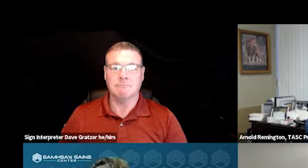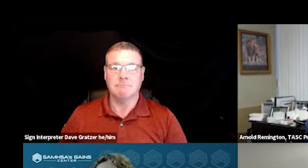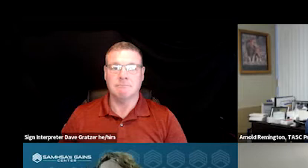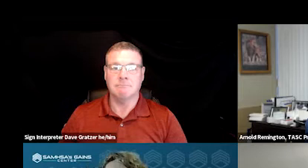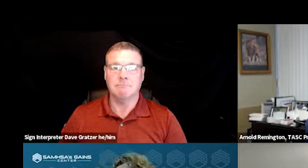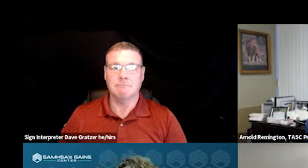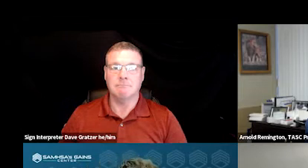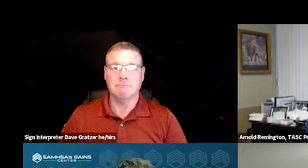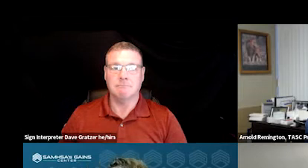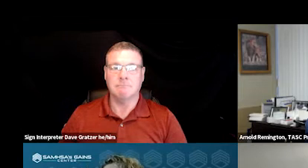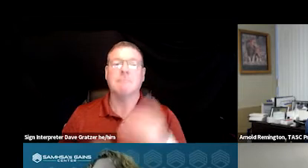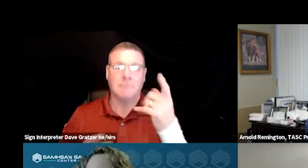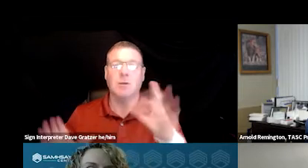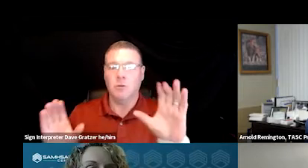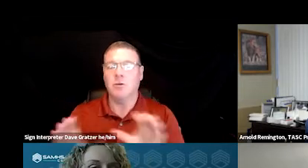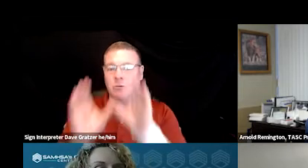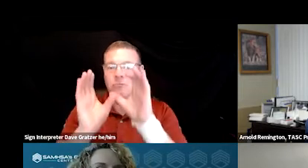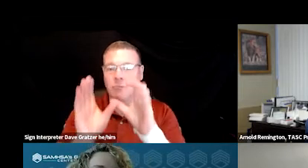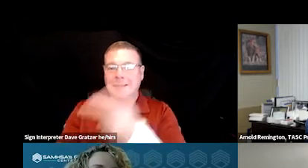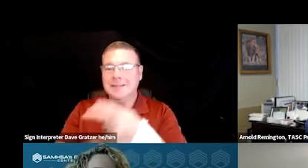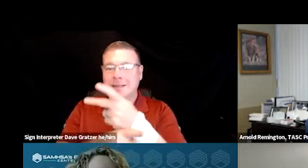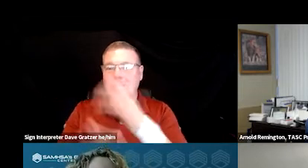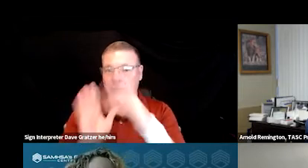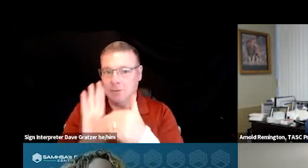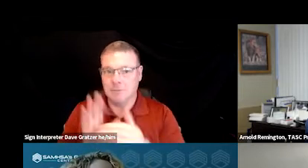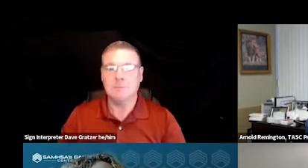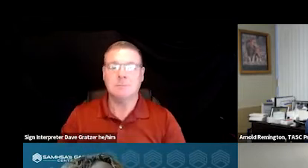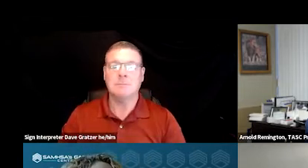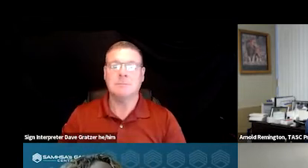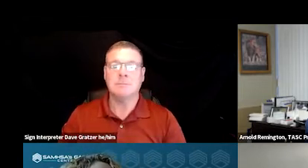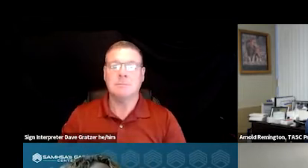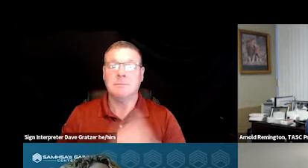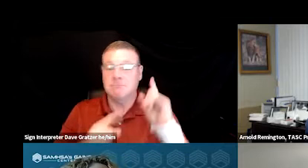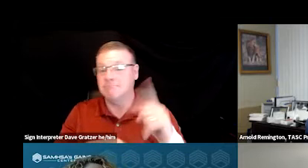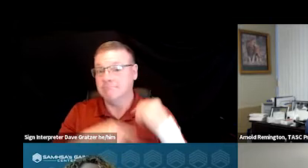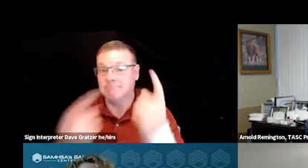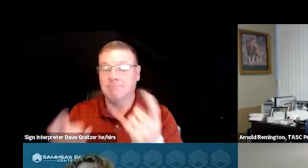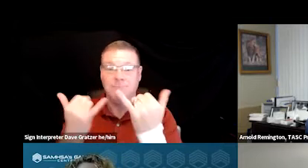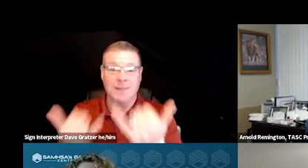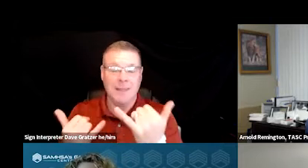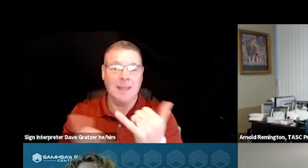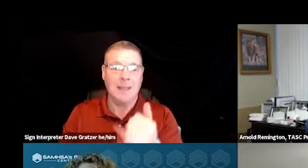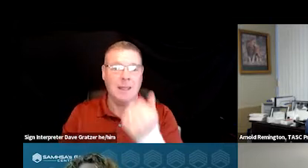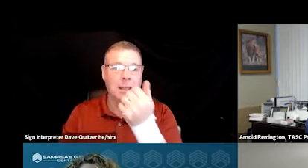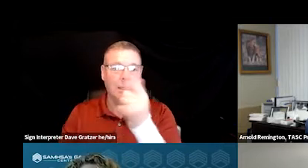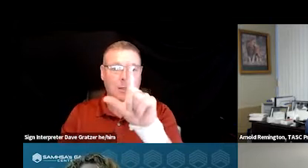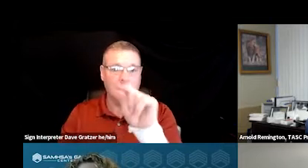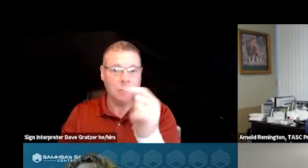So this is our Crisis Care Center. We have been in existence now since 2013.